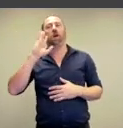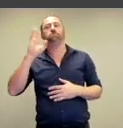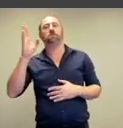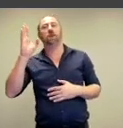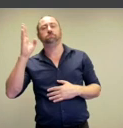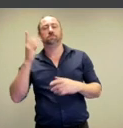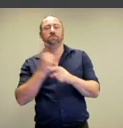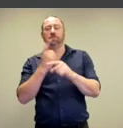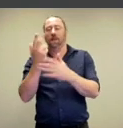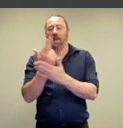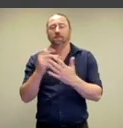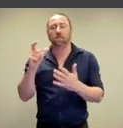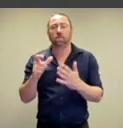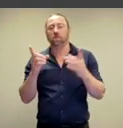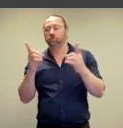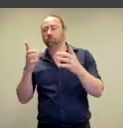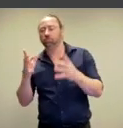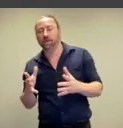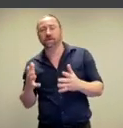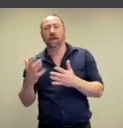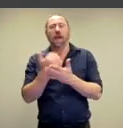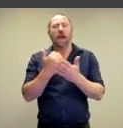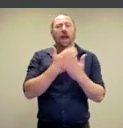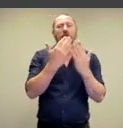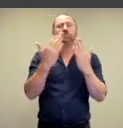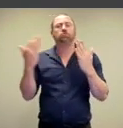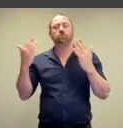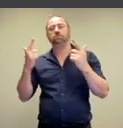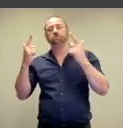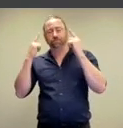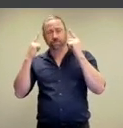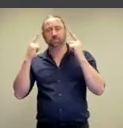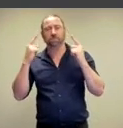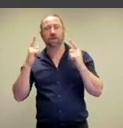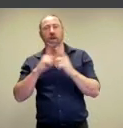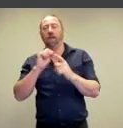people who give those features,